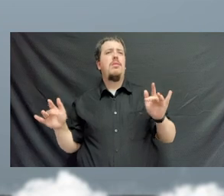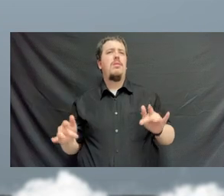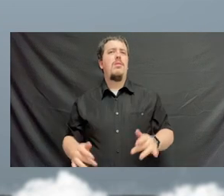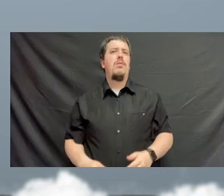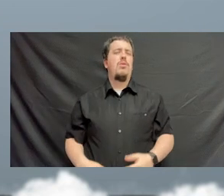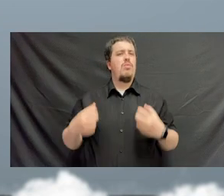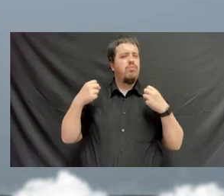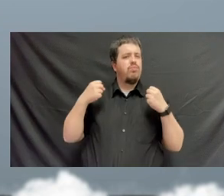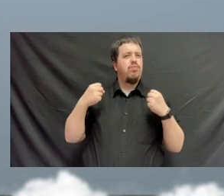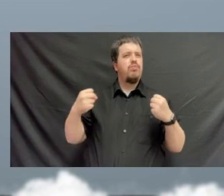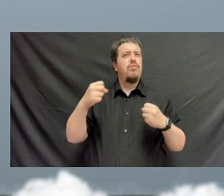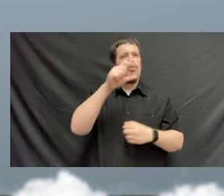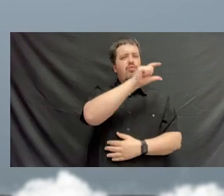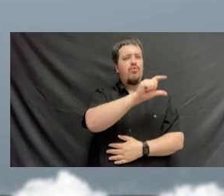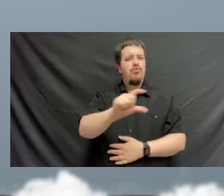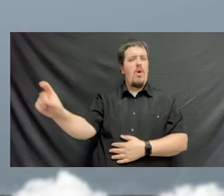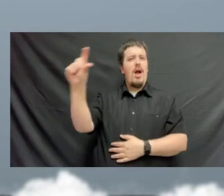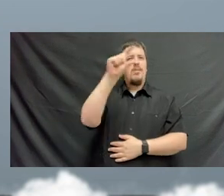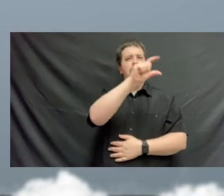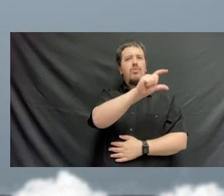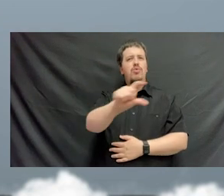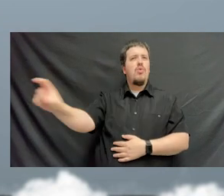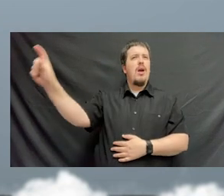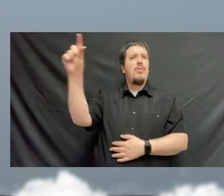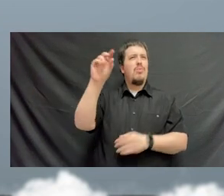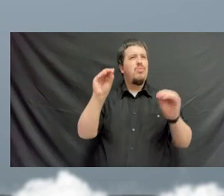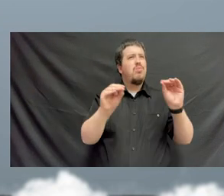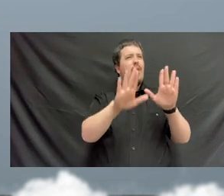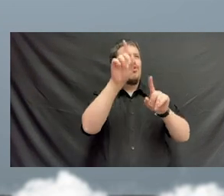Whose broad stripes and bright stars